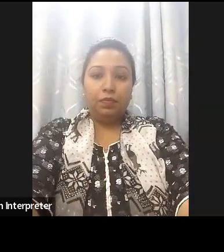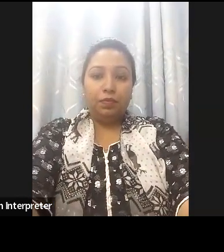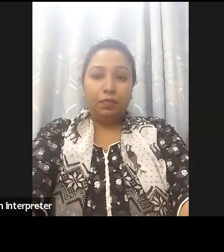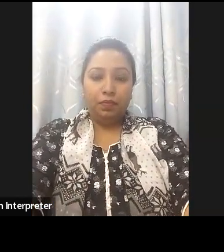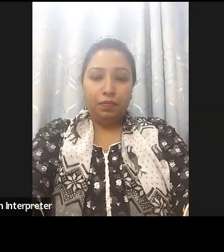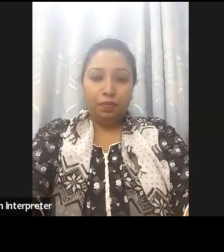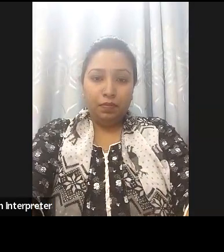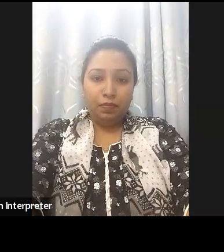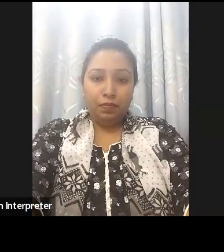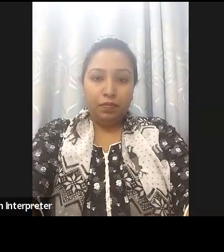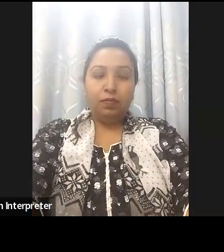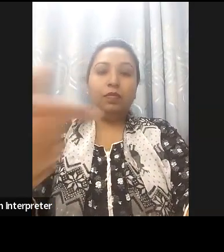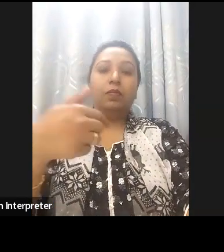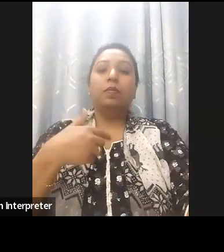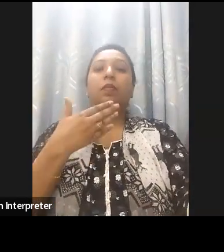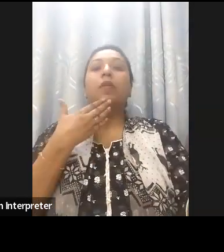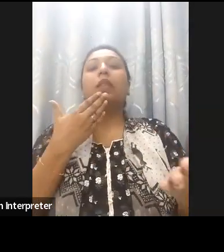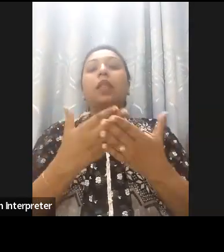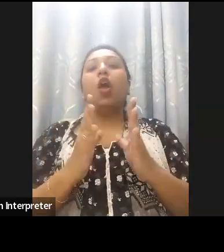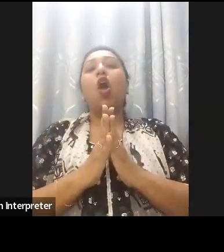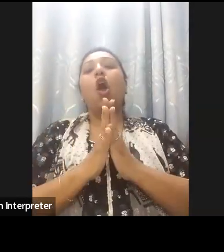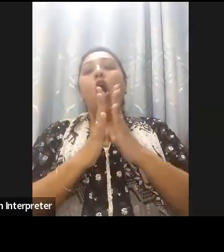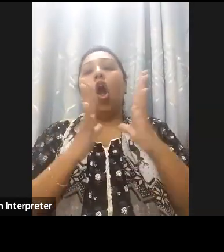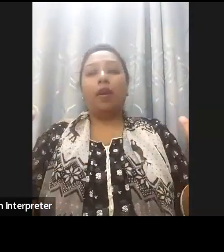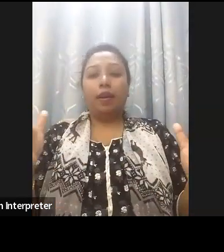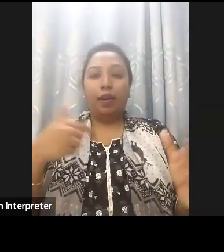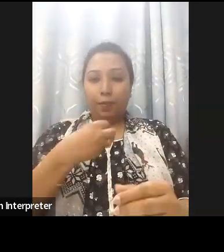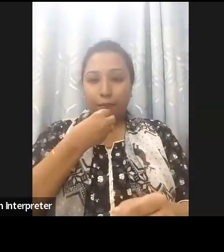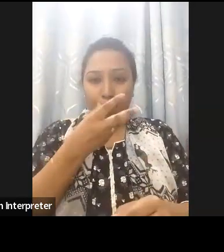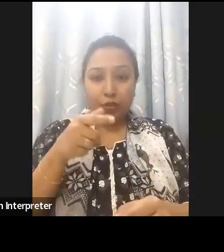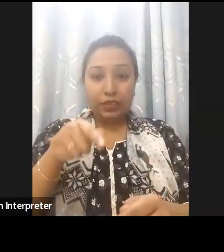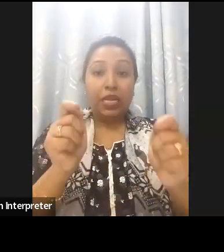I'd like to express my heartfelt appreciation to the organizers namely the Global Initiative